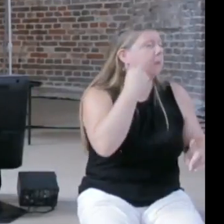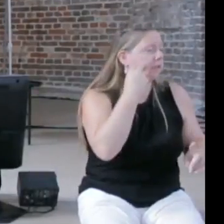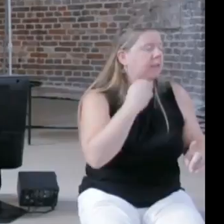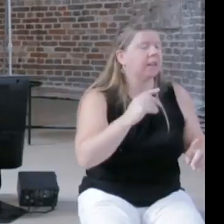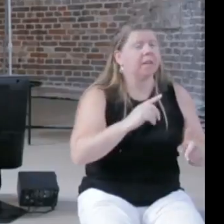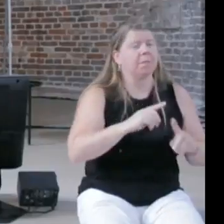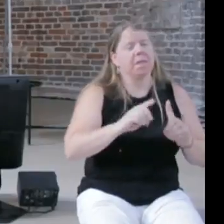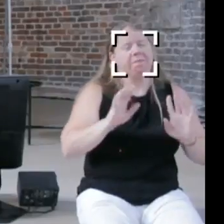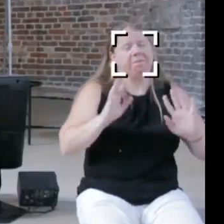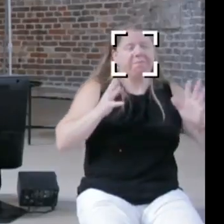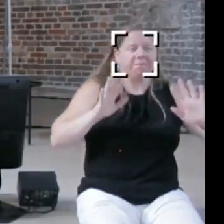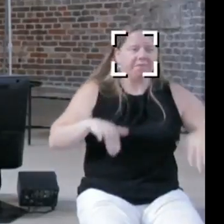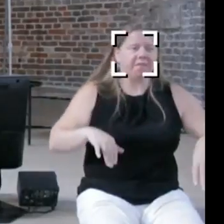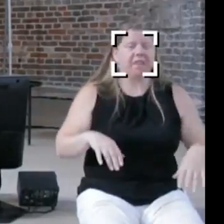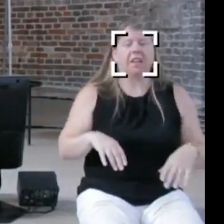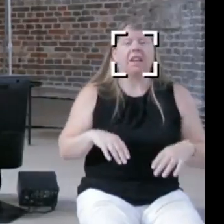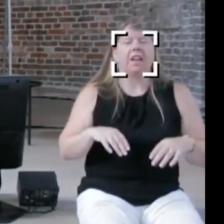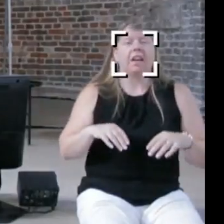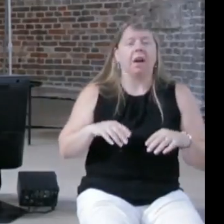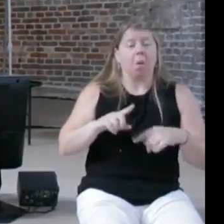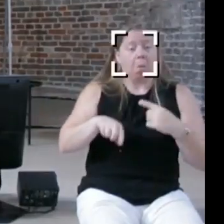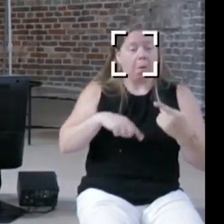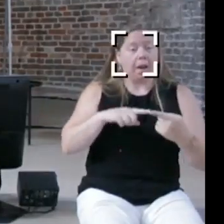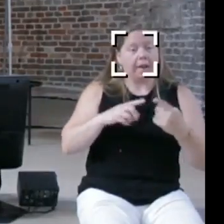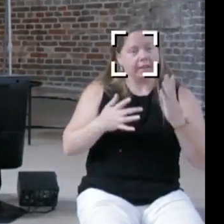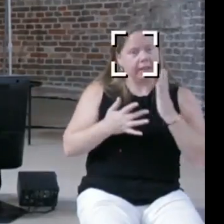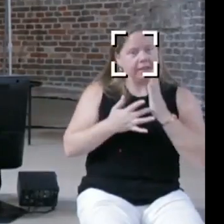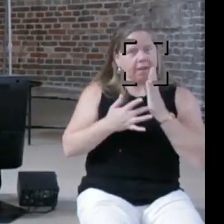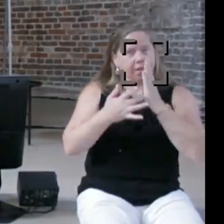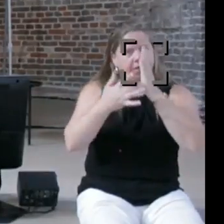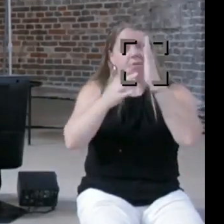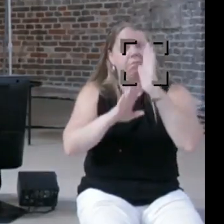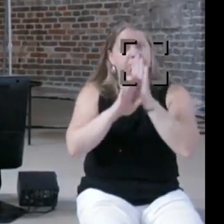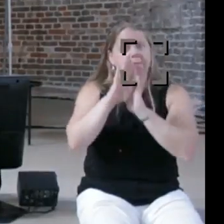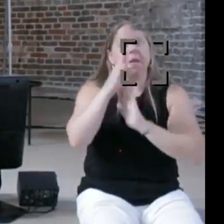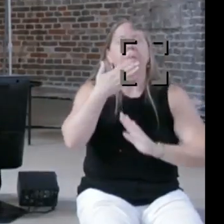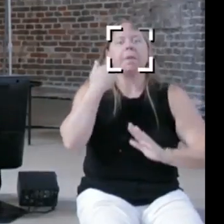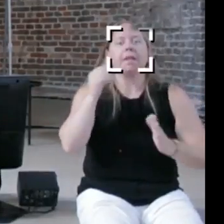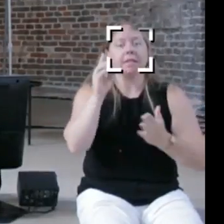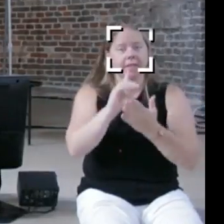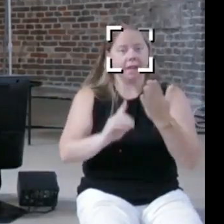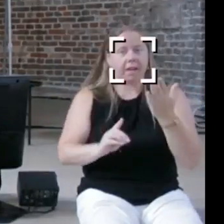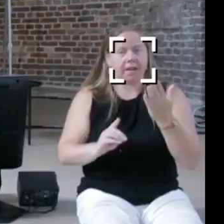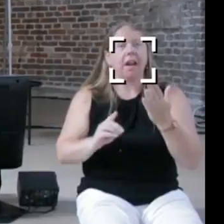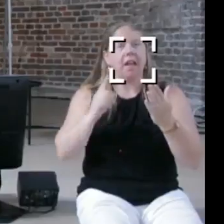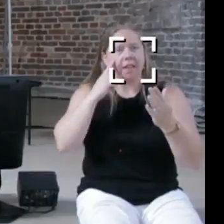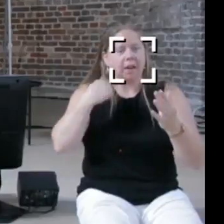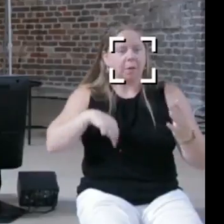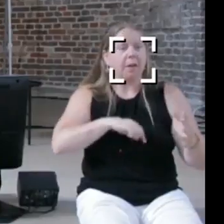so I think that once the technologies get better designed they'll be easier to understand intuitively.